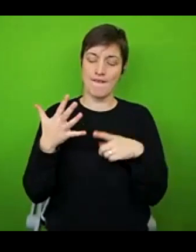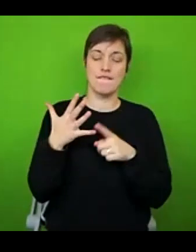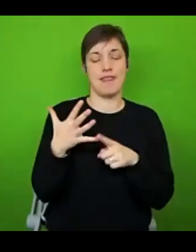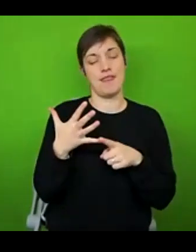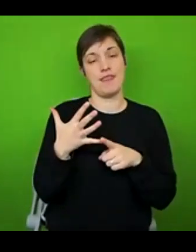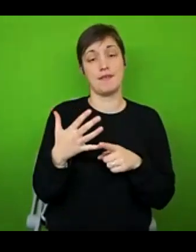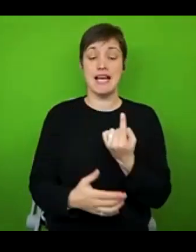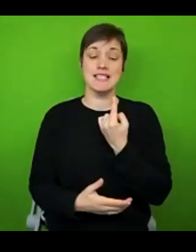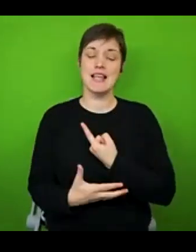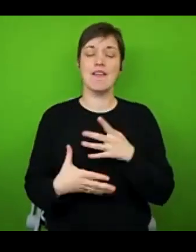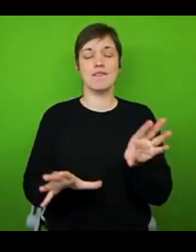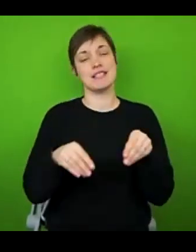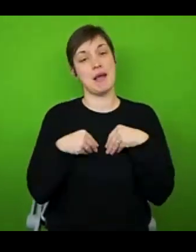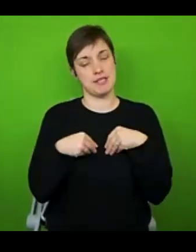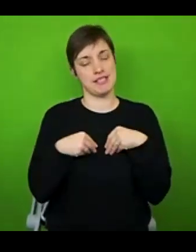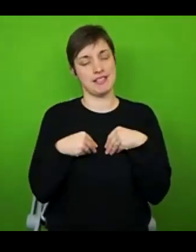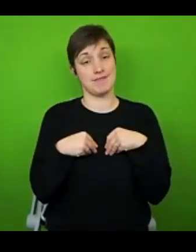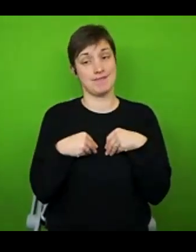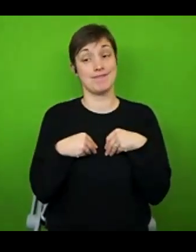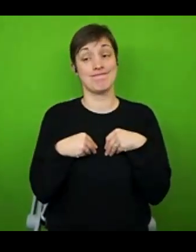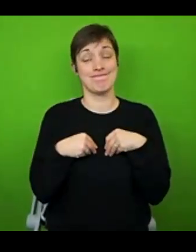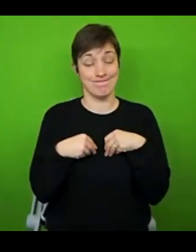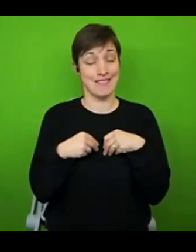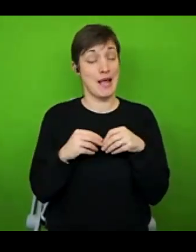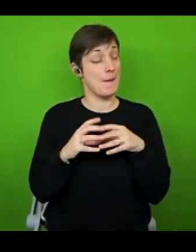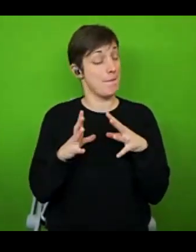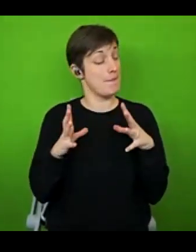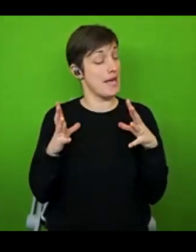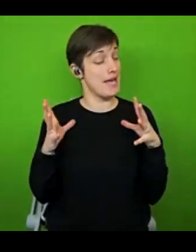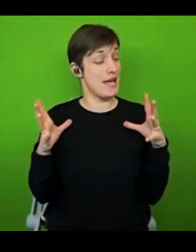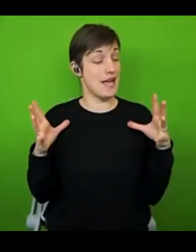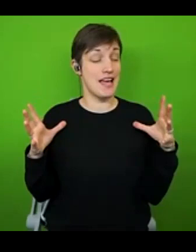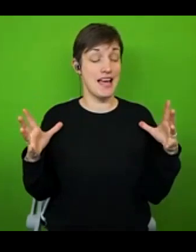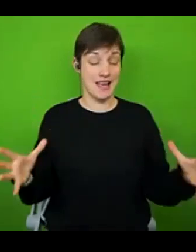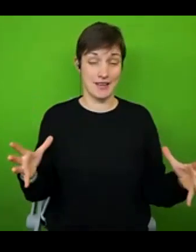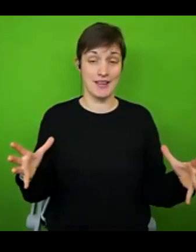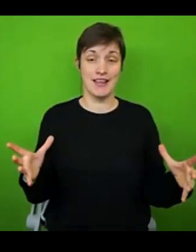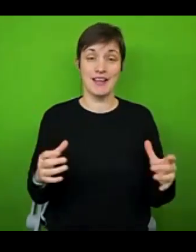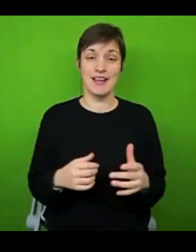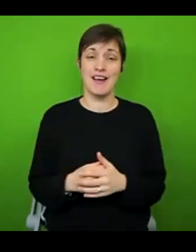this one is a real biggie. Because whether we realise it or not many of us I think, still can we carry a level of